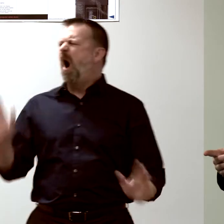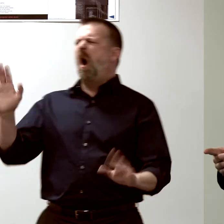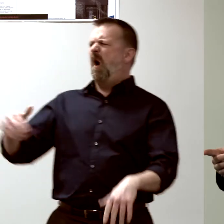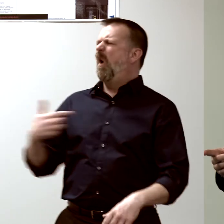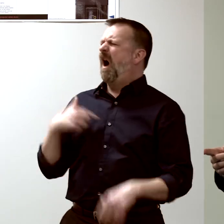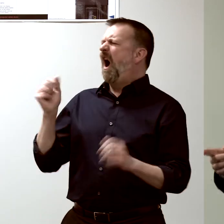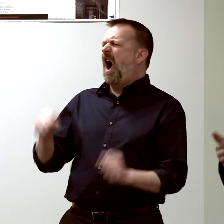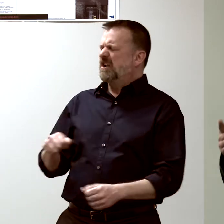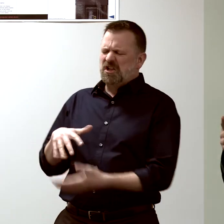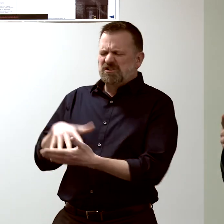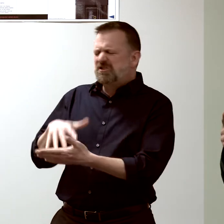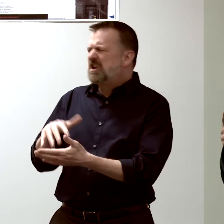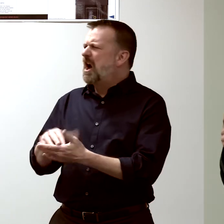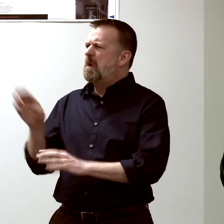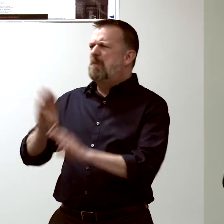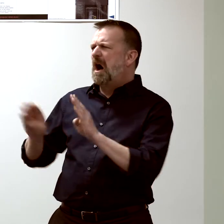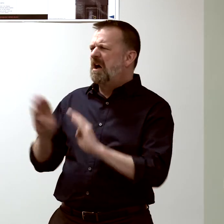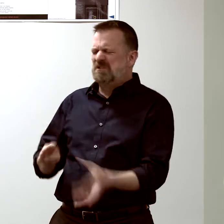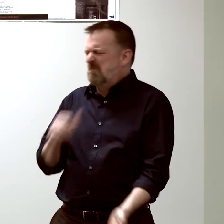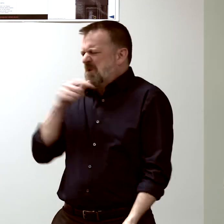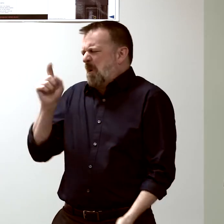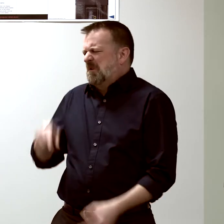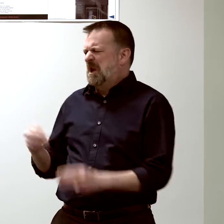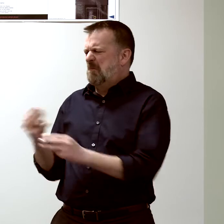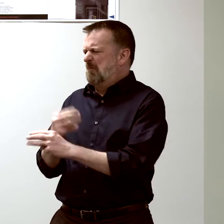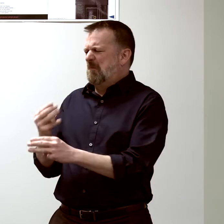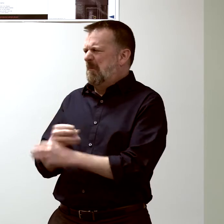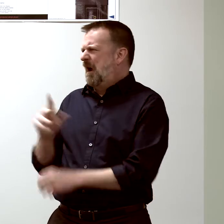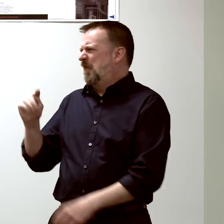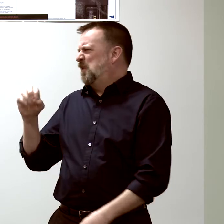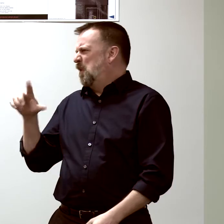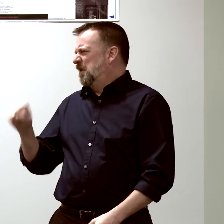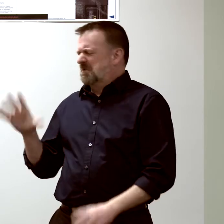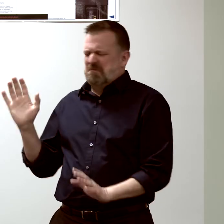without using mathematical tools